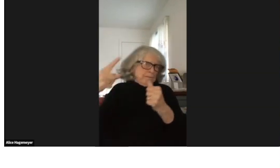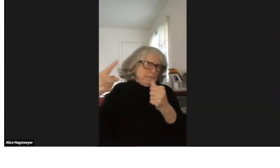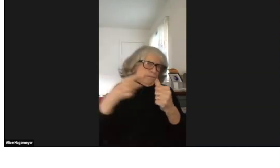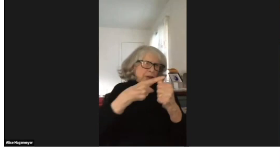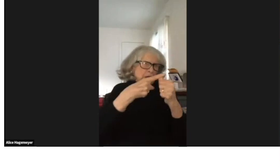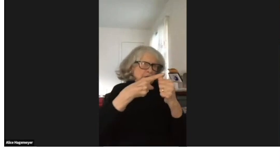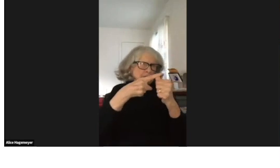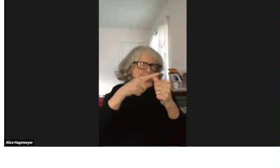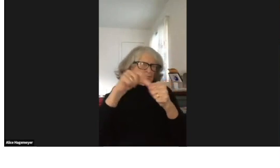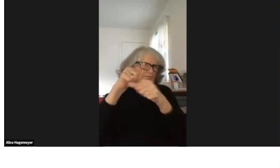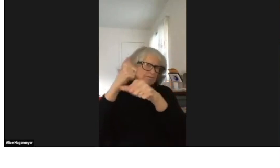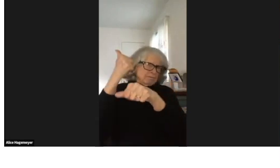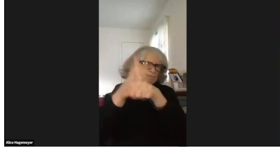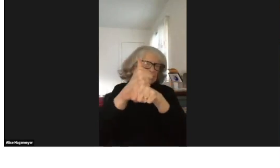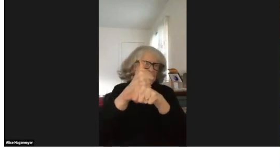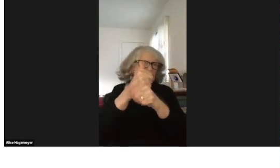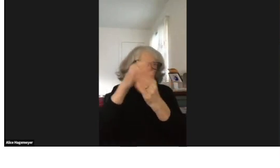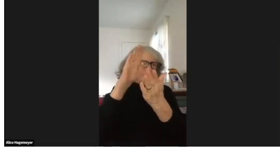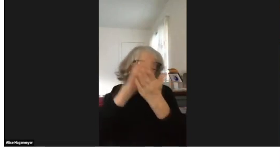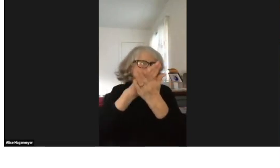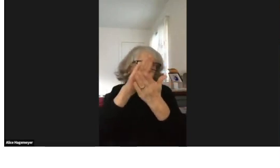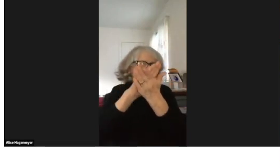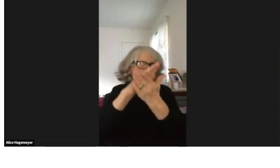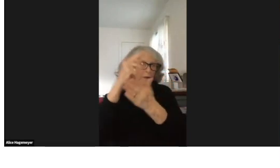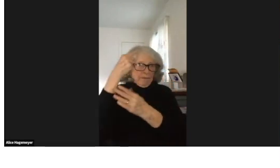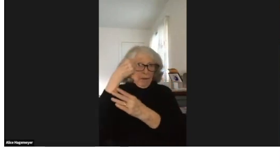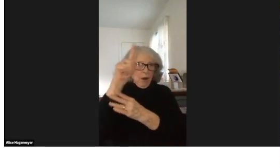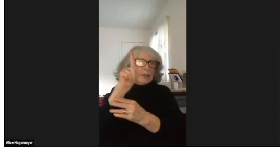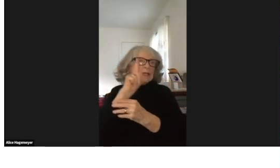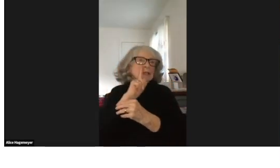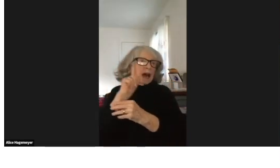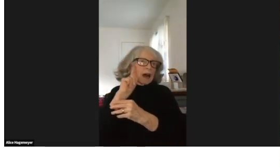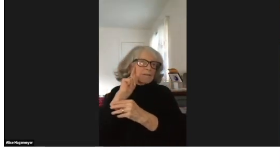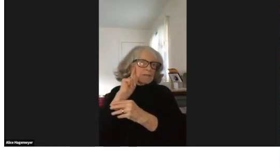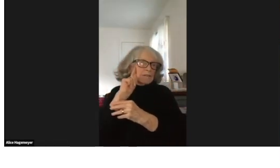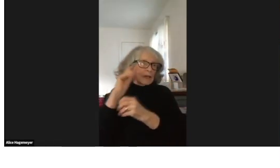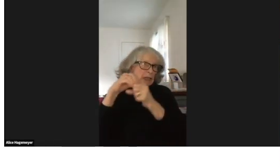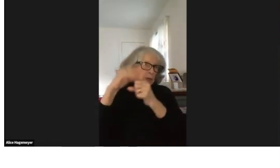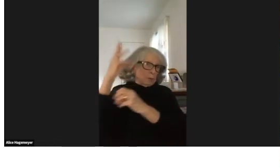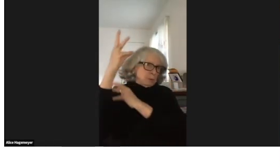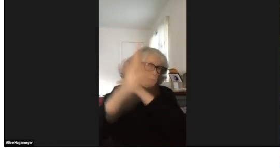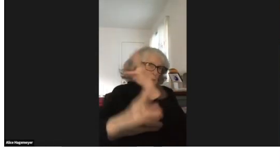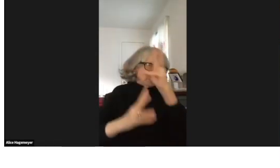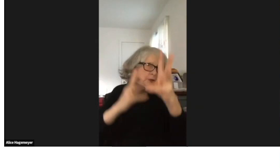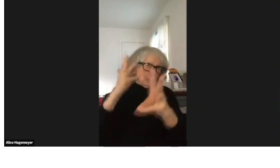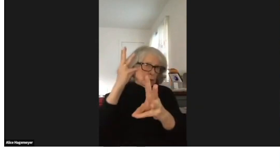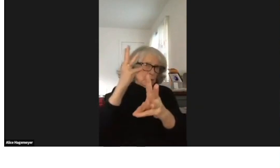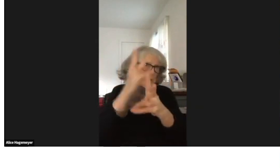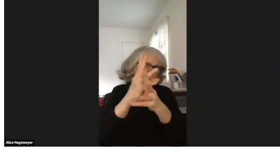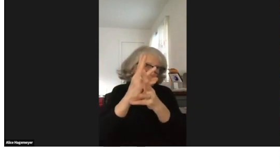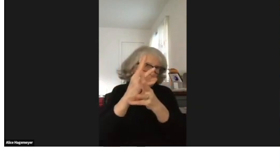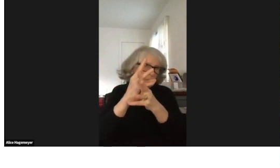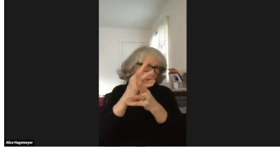a hearing person who founded the very first school for the deaf in the world.